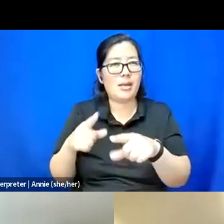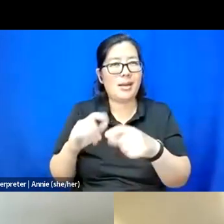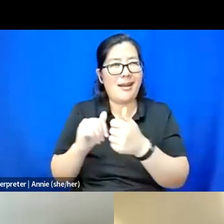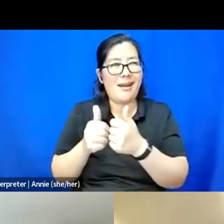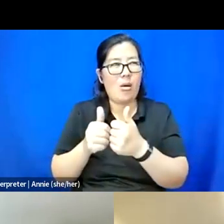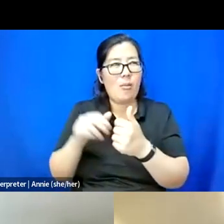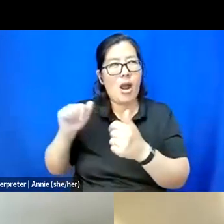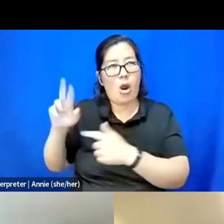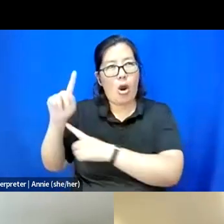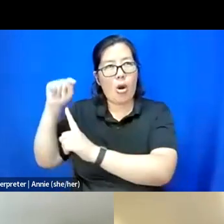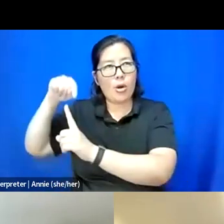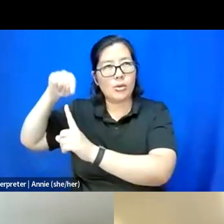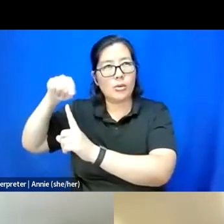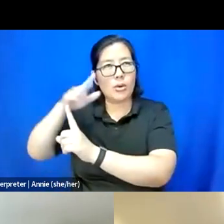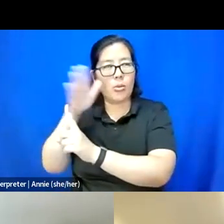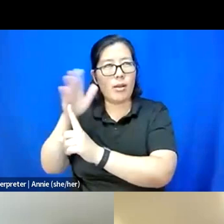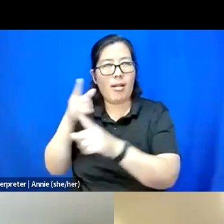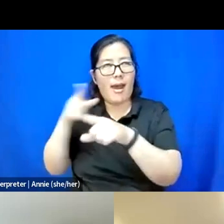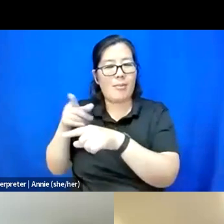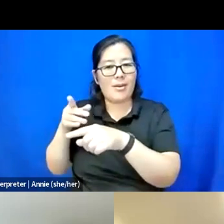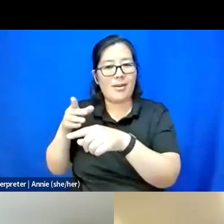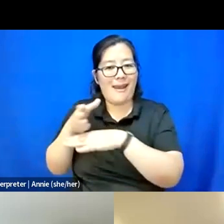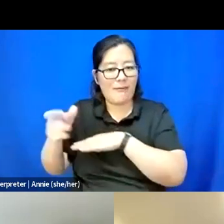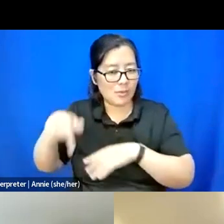And I feel that it will help me reach more folks that are like me.